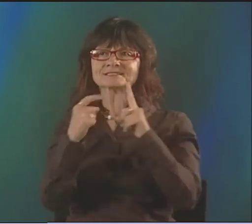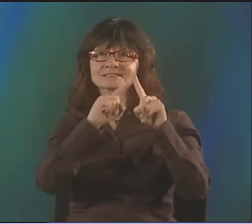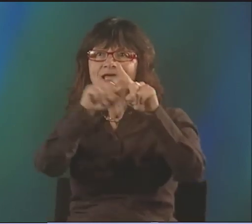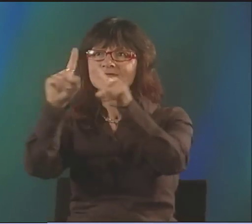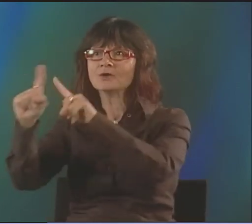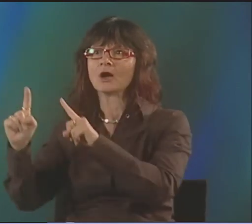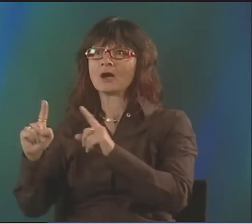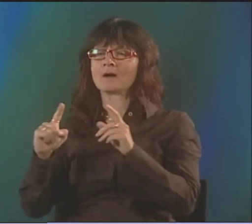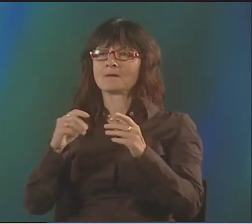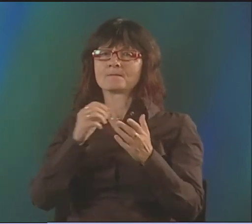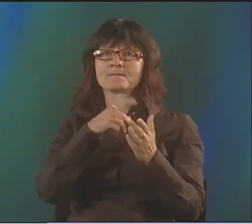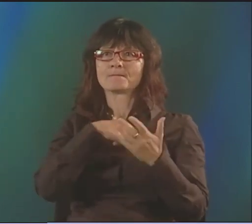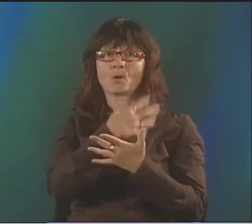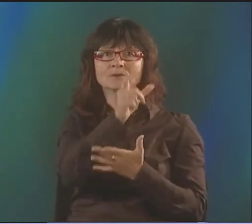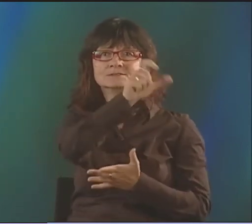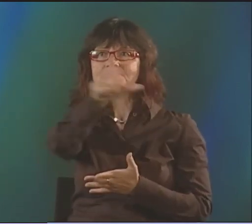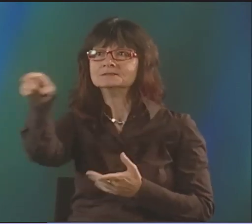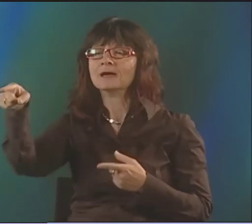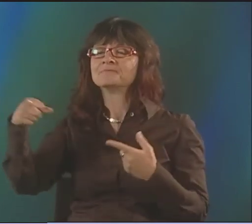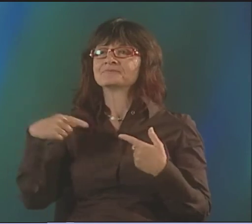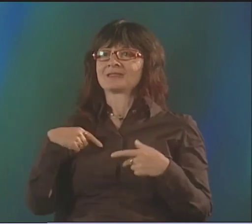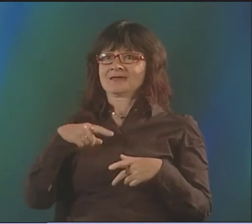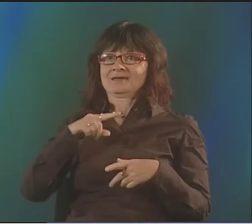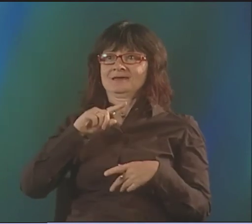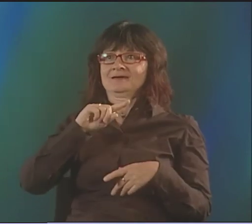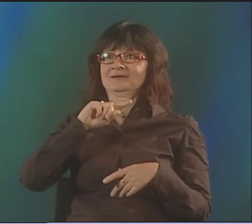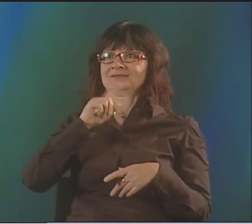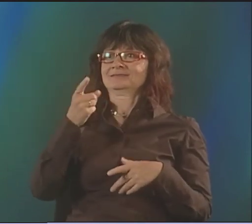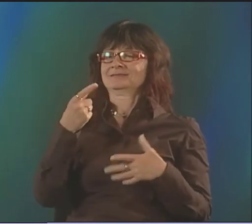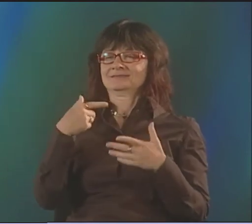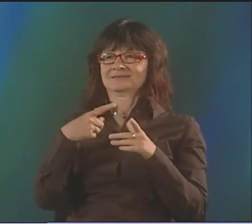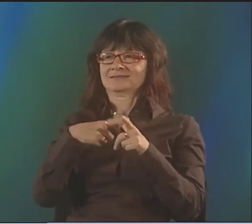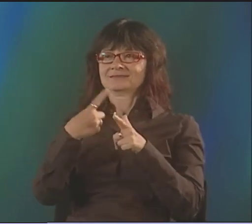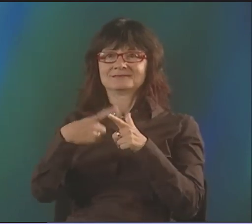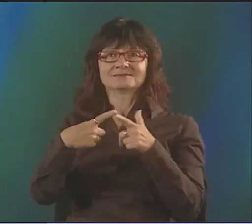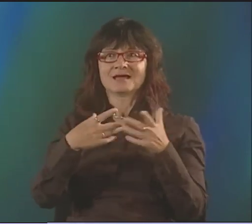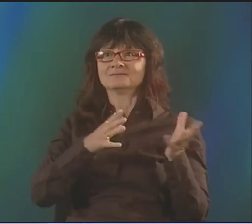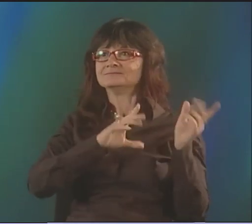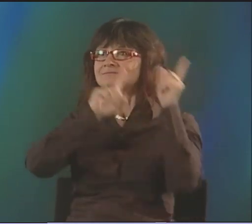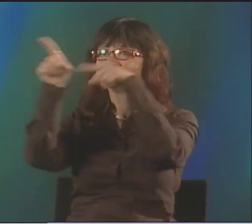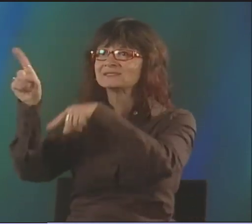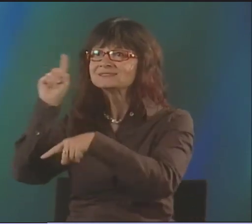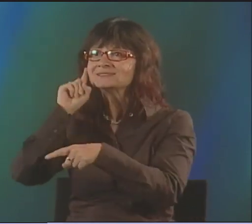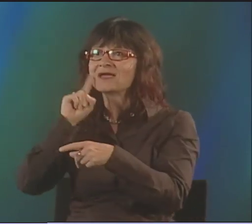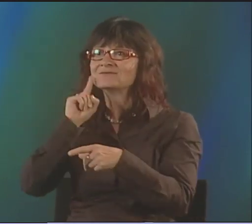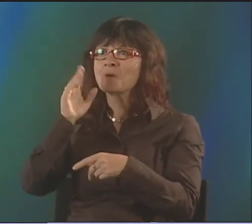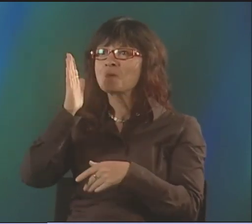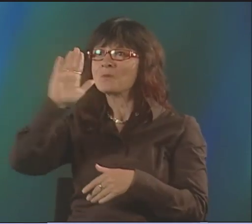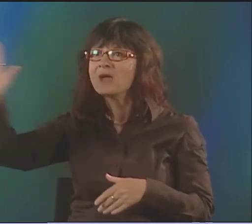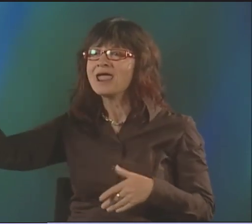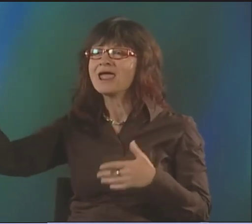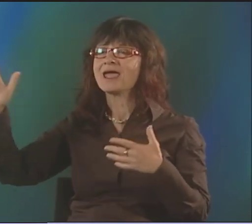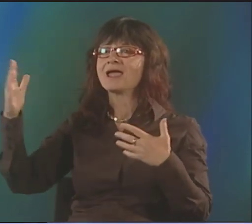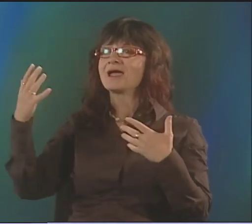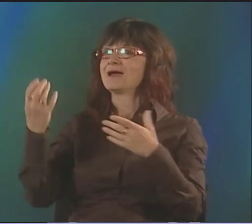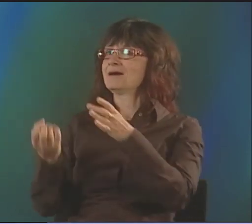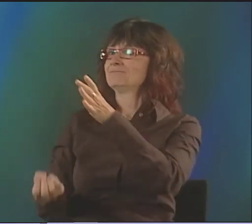EVERYTHING CHANGED. IT JUST EXPLODED, REALLY. IT COALESCED. AND THAT REALLY HIT ME, THE DIFFERENCES